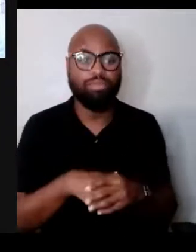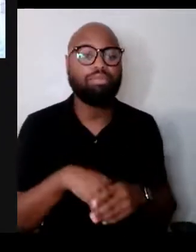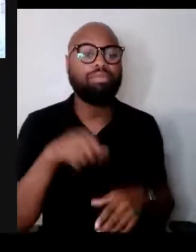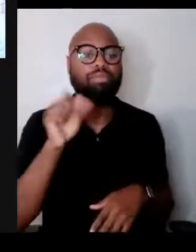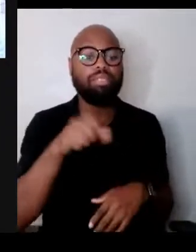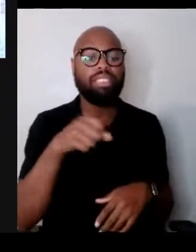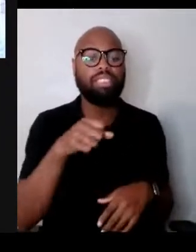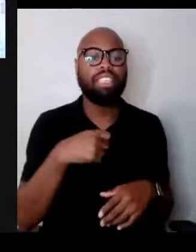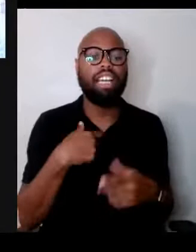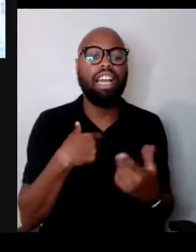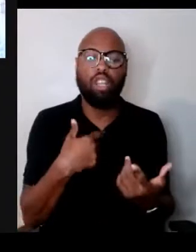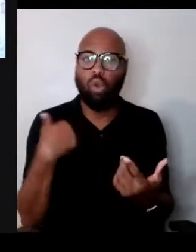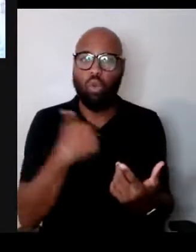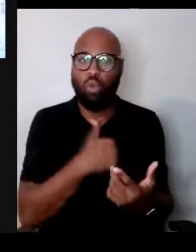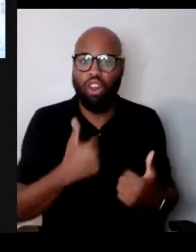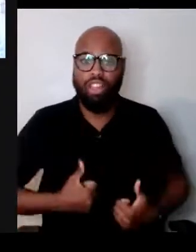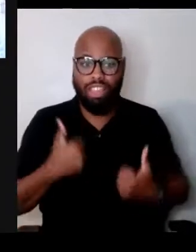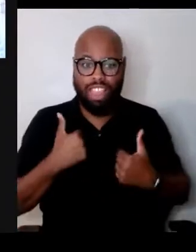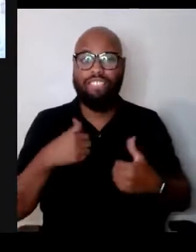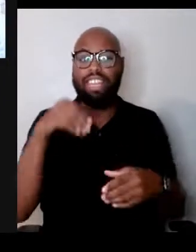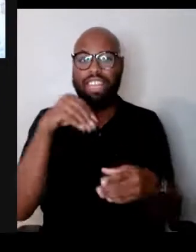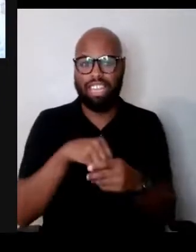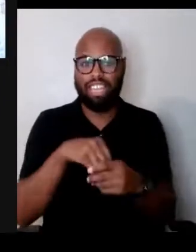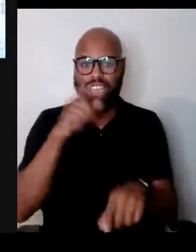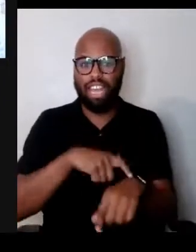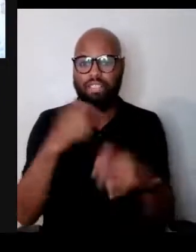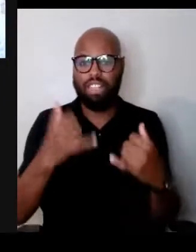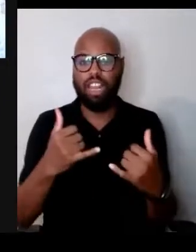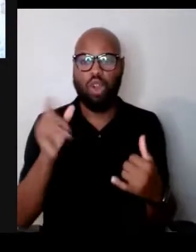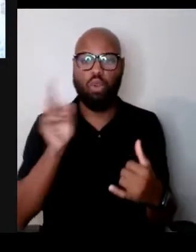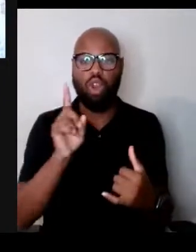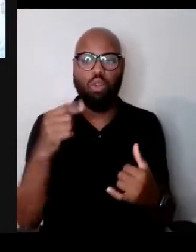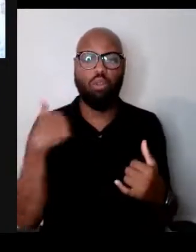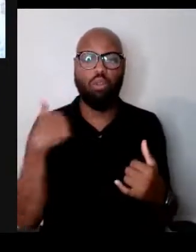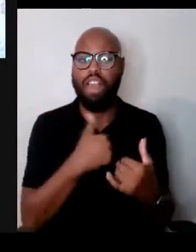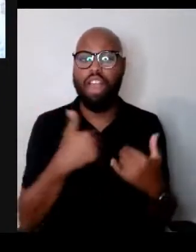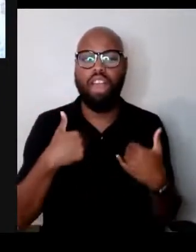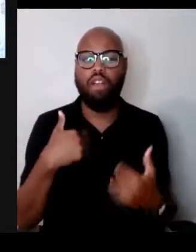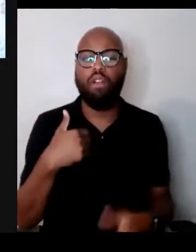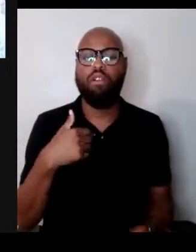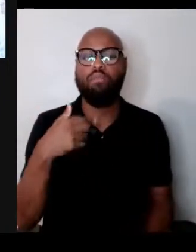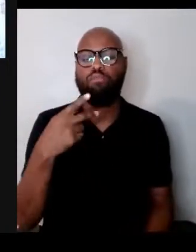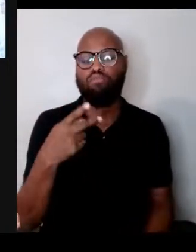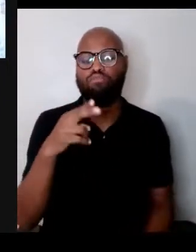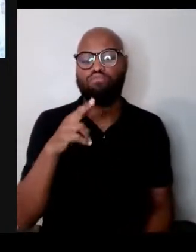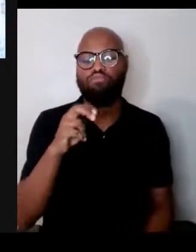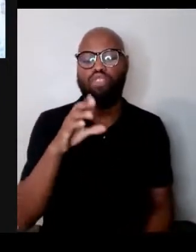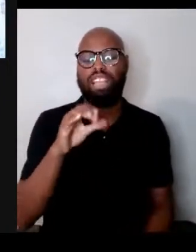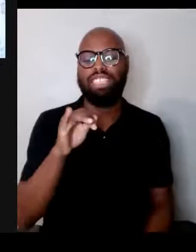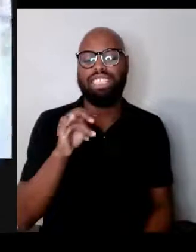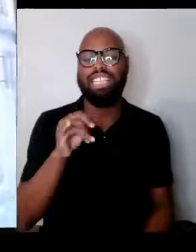where we have precedents. Where we have had a global event that was so traumatic